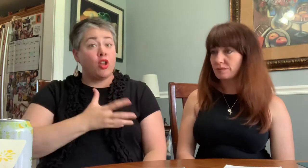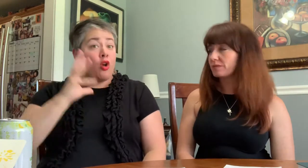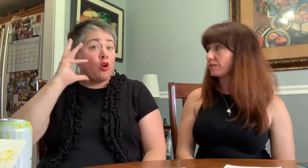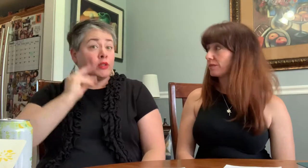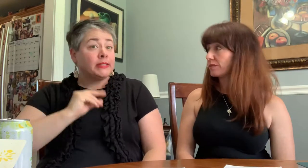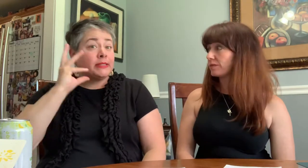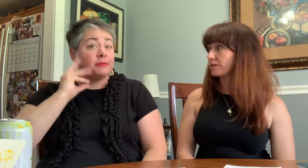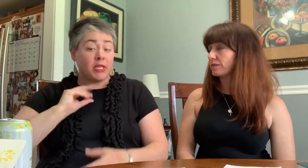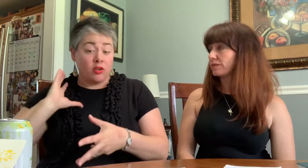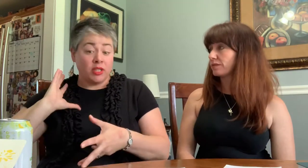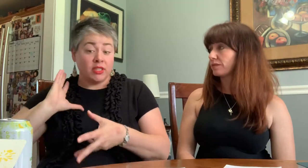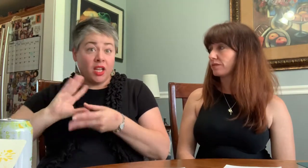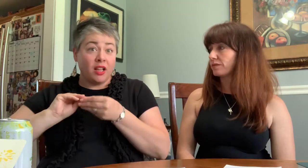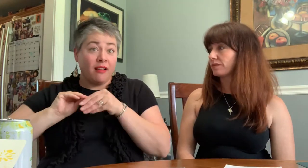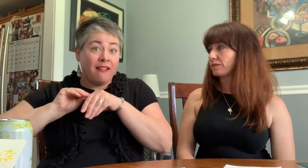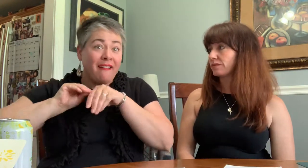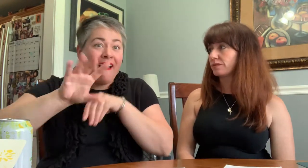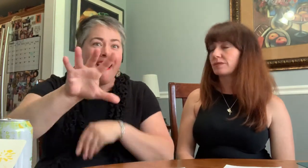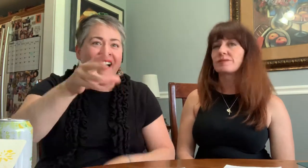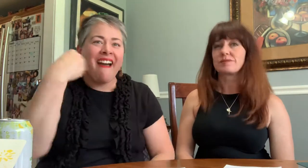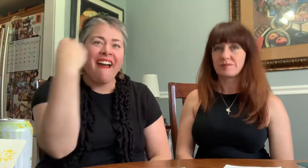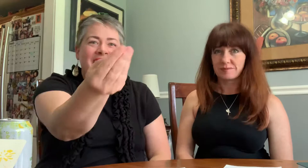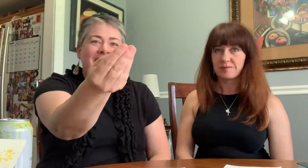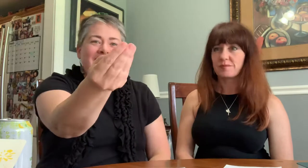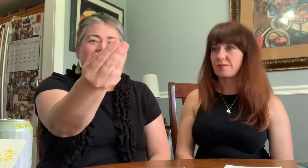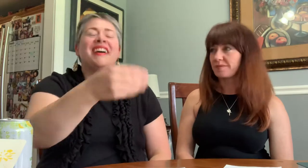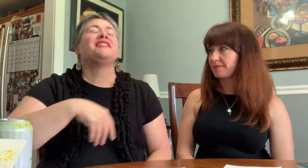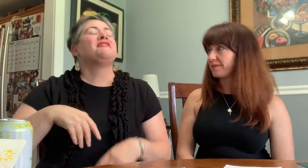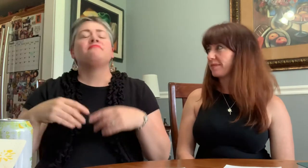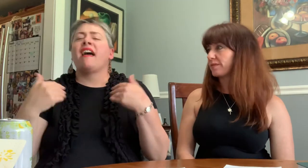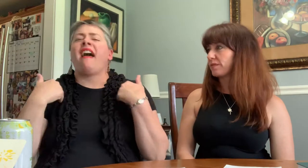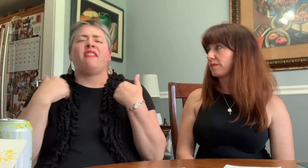We want to share our experiences with you.